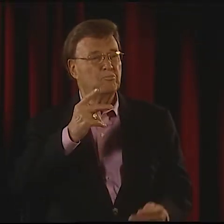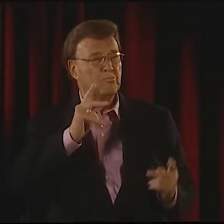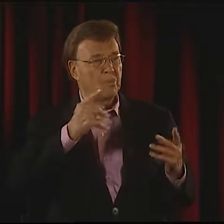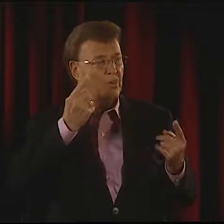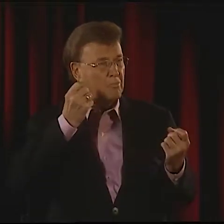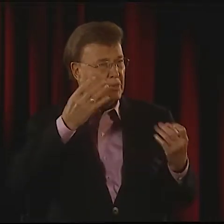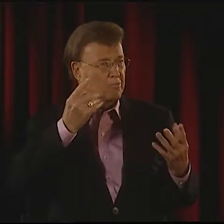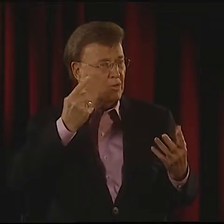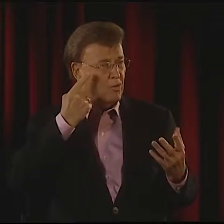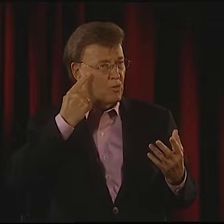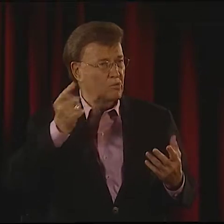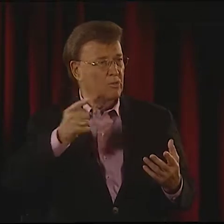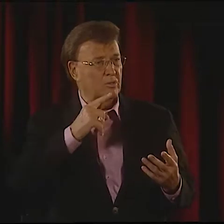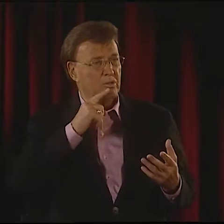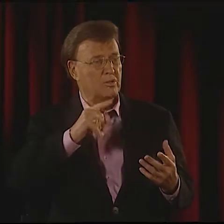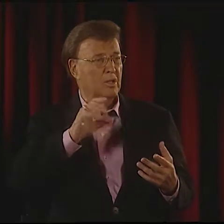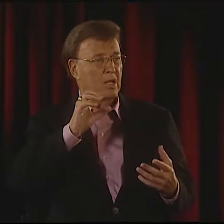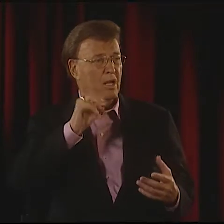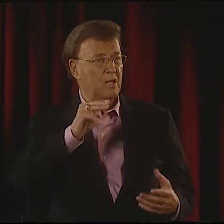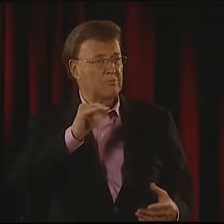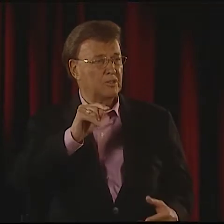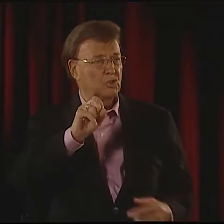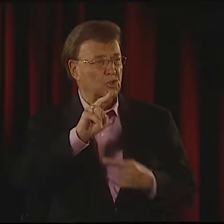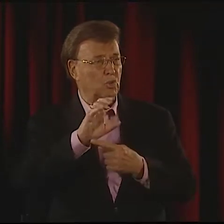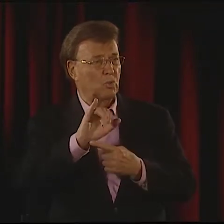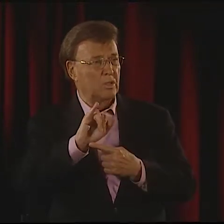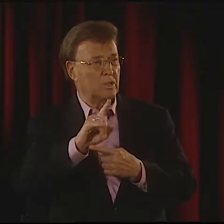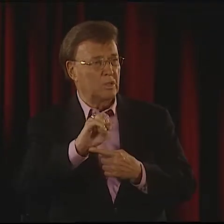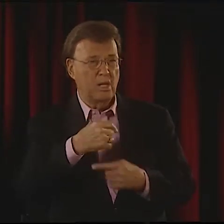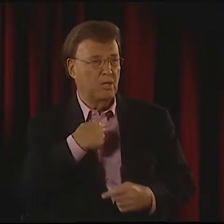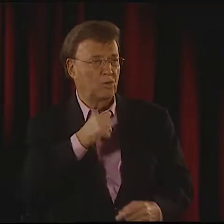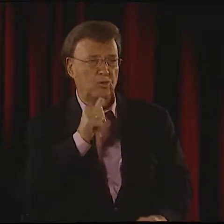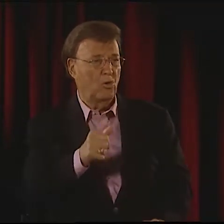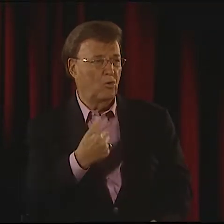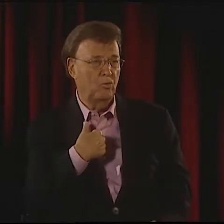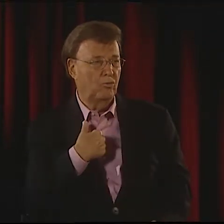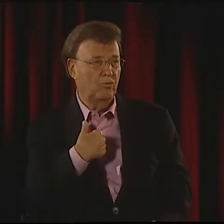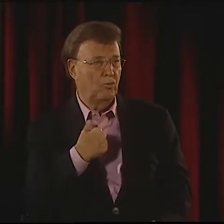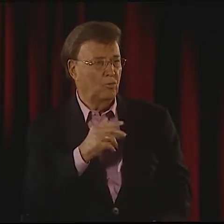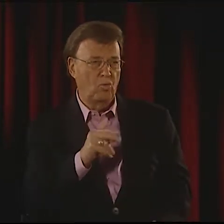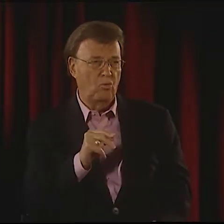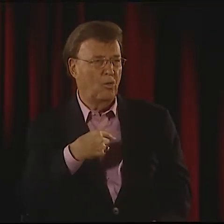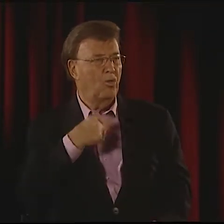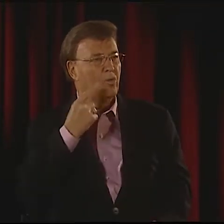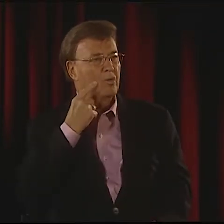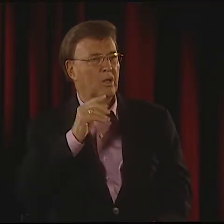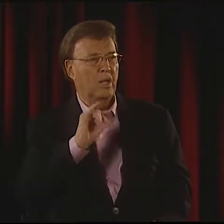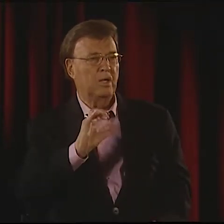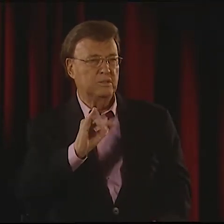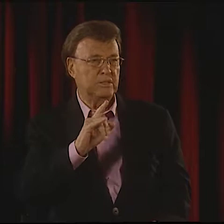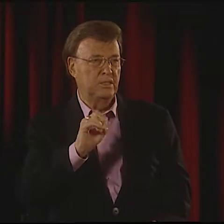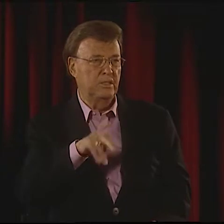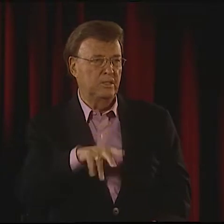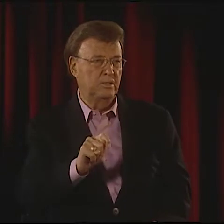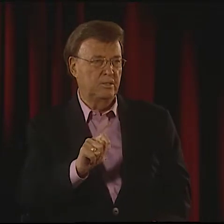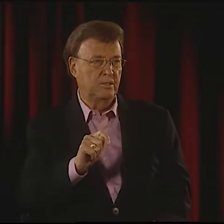YEAH, SO A LOT OF PEOPLE THOUGHT THAT SHE COMMITTED SUICIDE. I DON'T BELIEVE THAT.